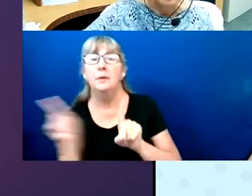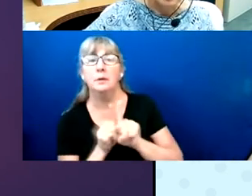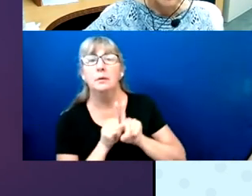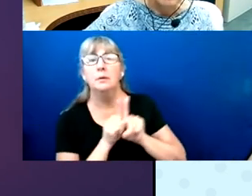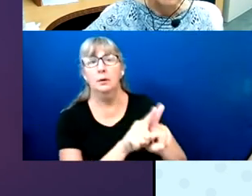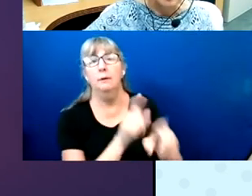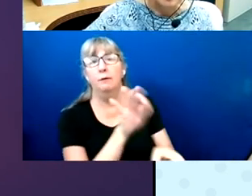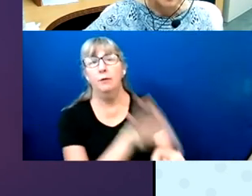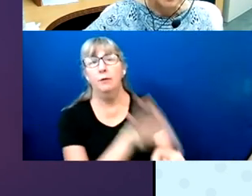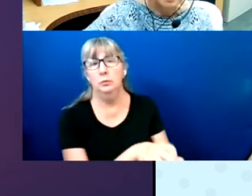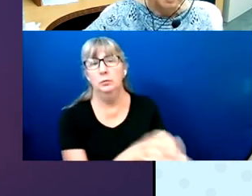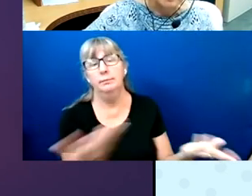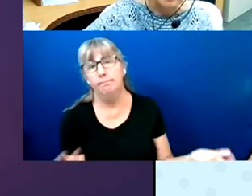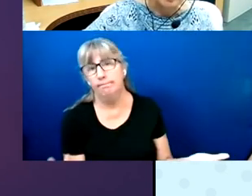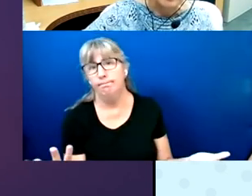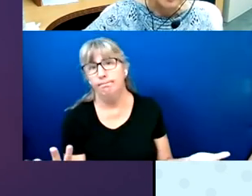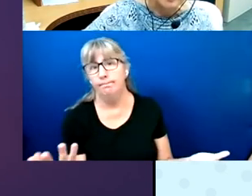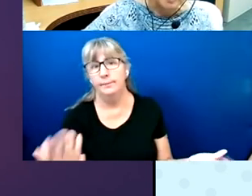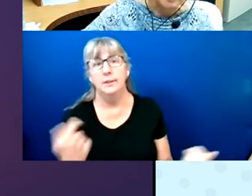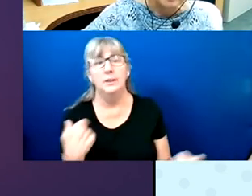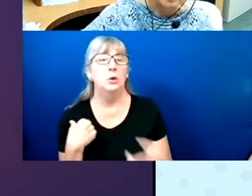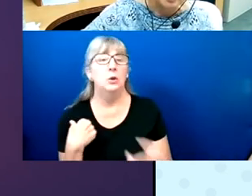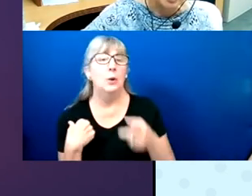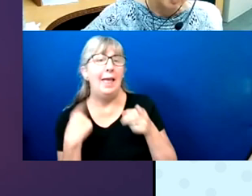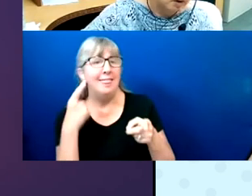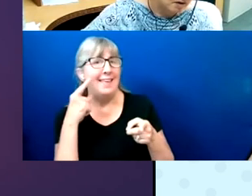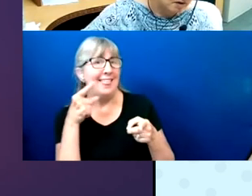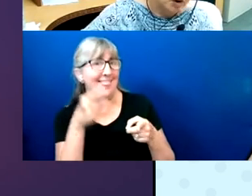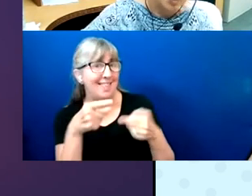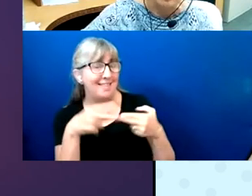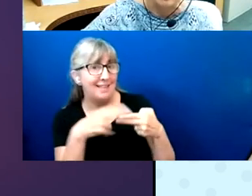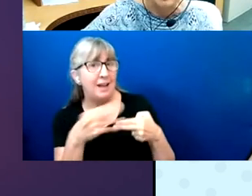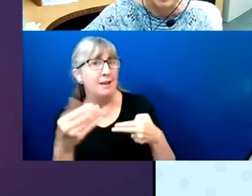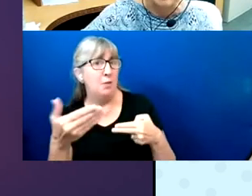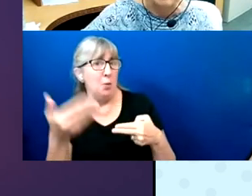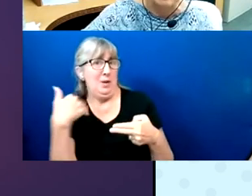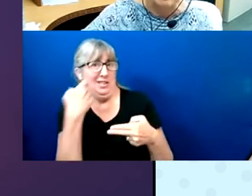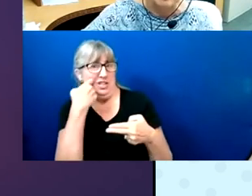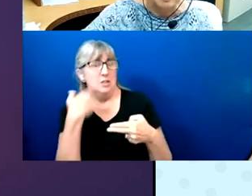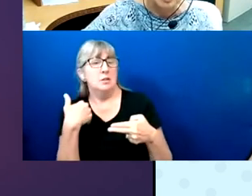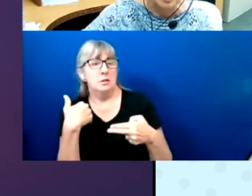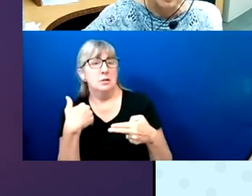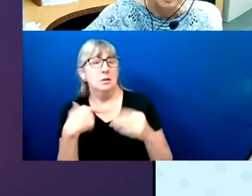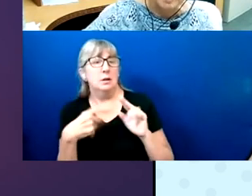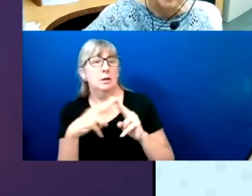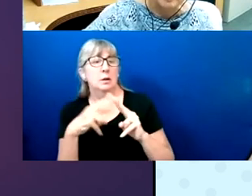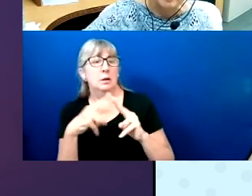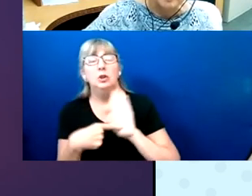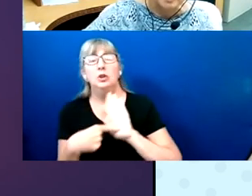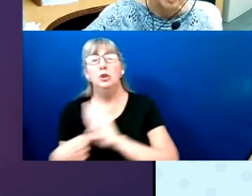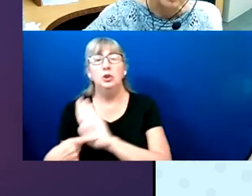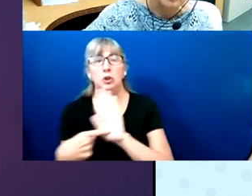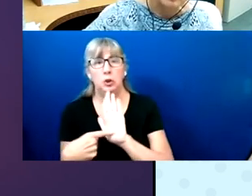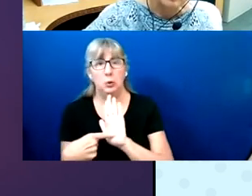So I think this slide and the previous slide shows that issue.